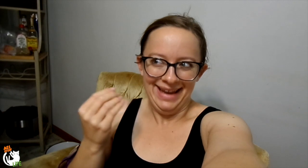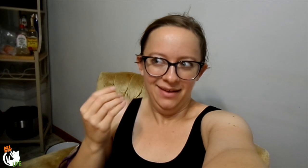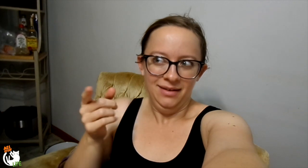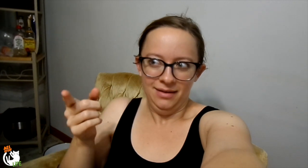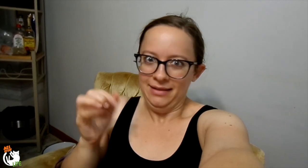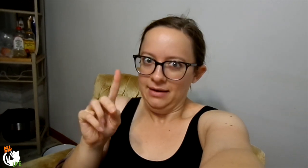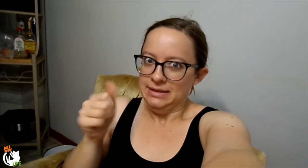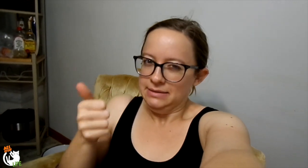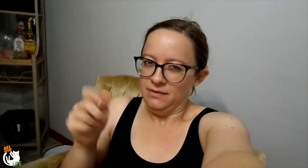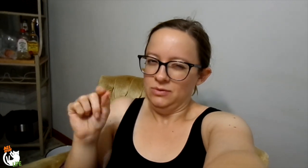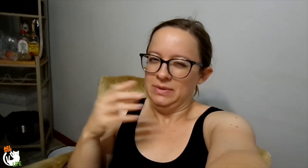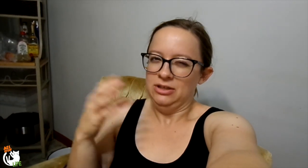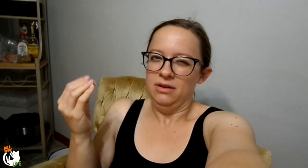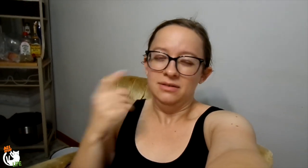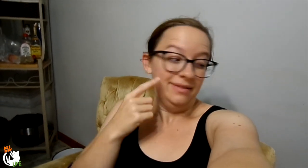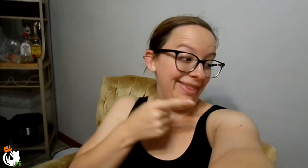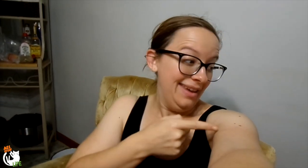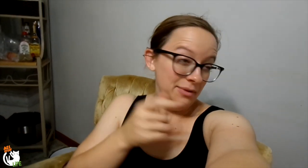and that's how much it cost at Ikea.